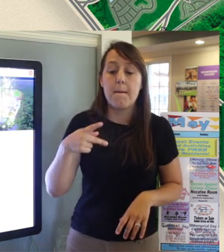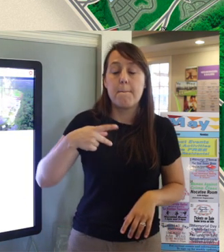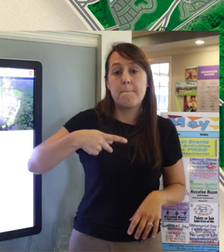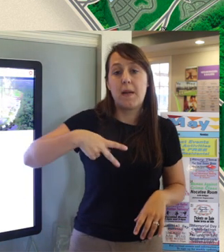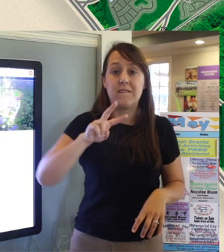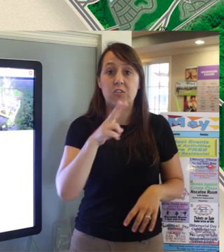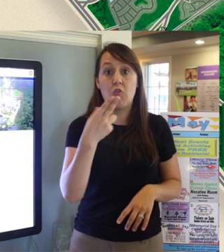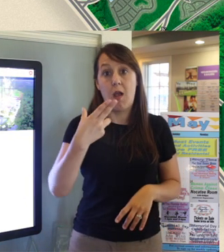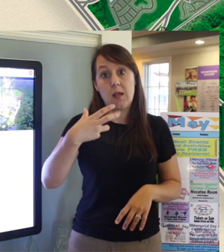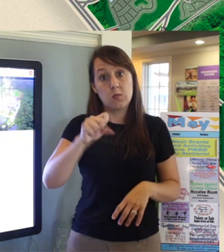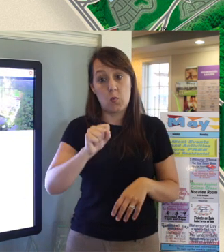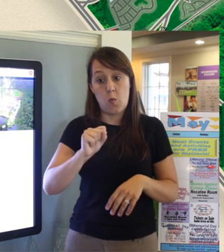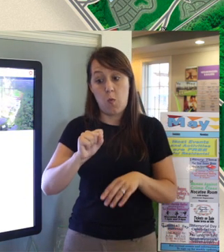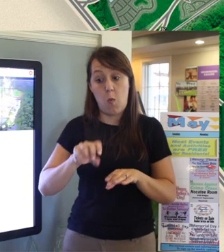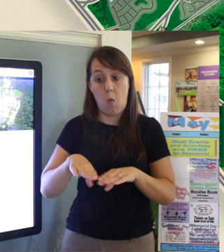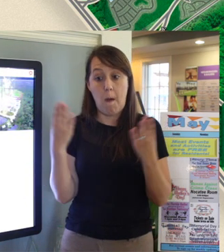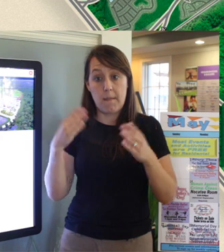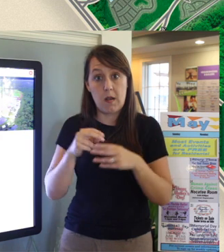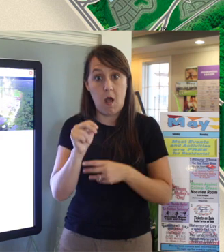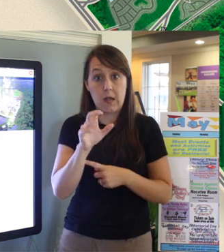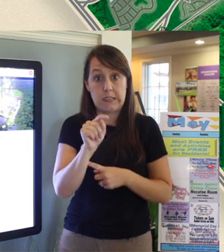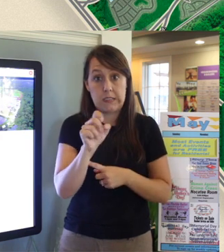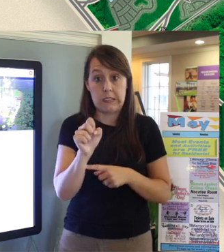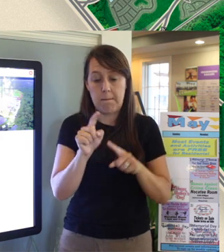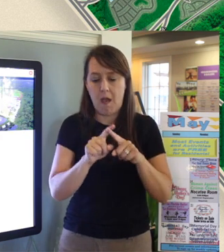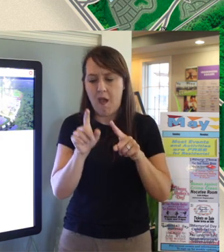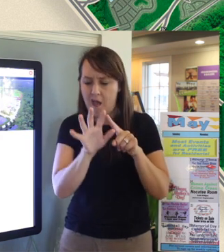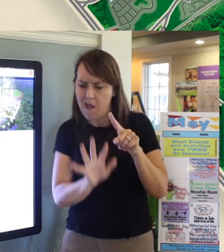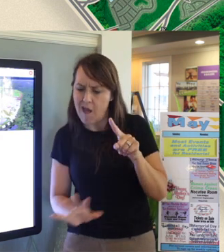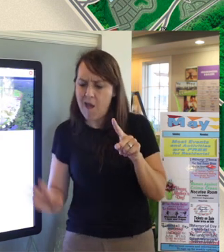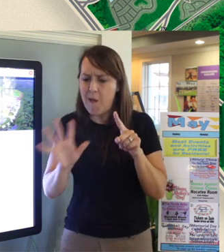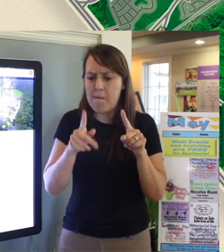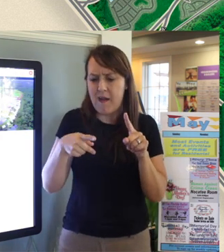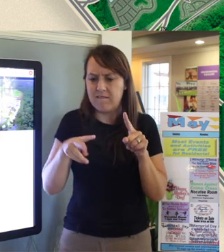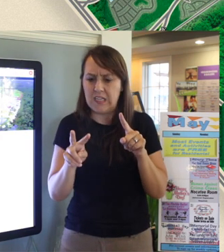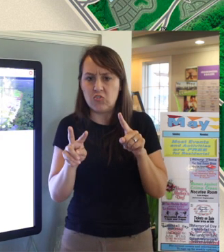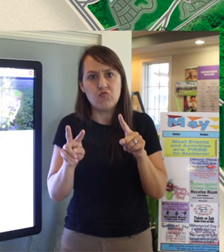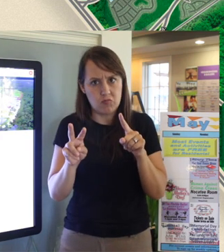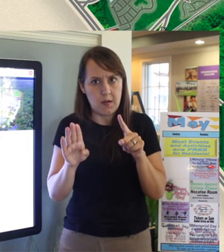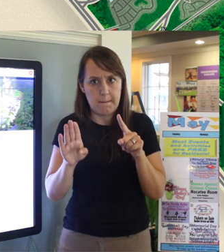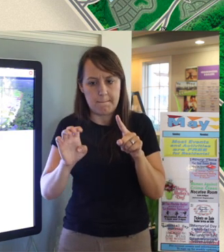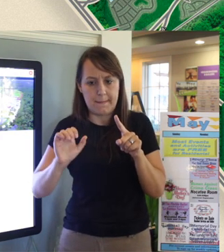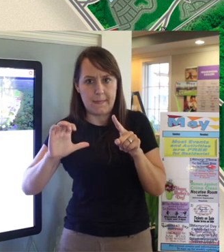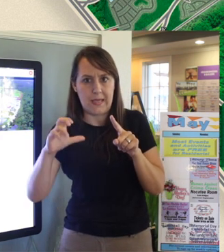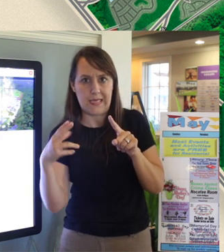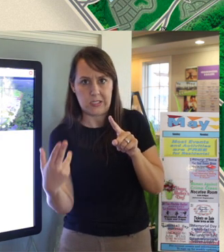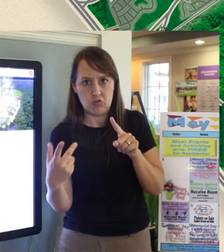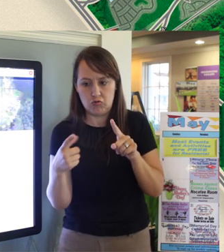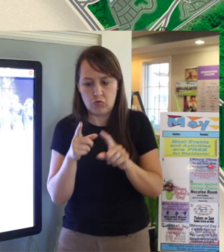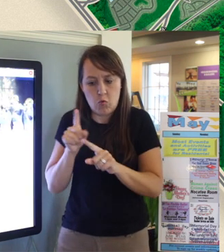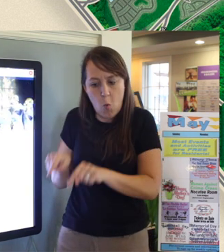However the zoning for this is Ponte Vedra Beach residents are zoned for Ponte Vedra high school